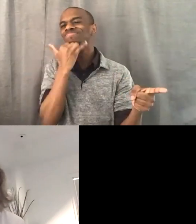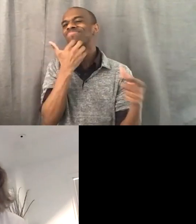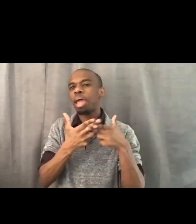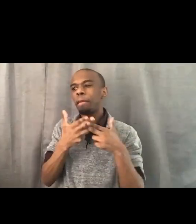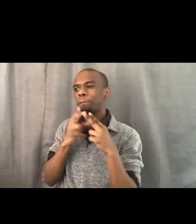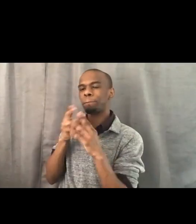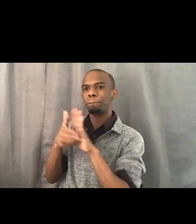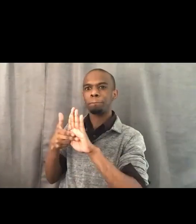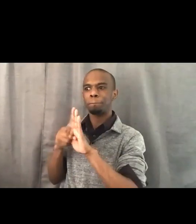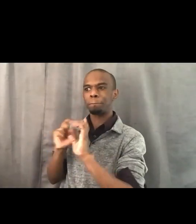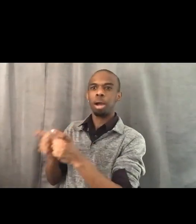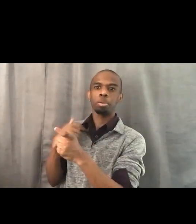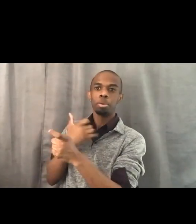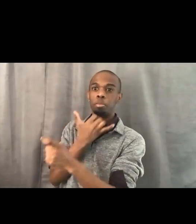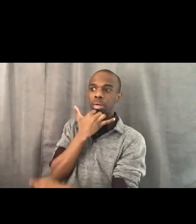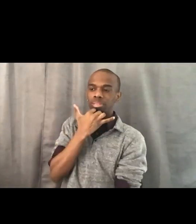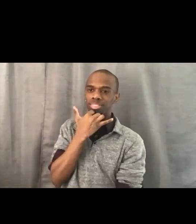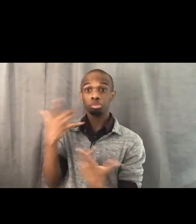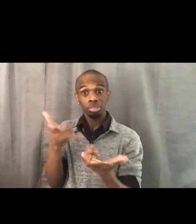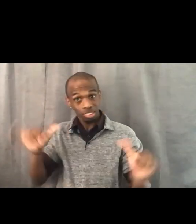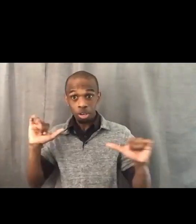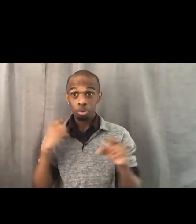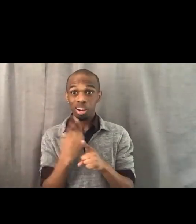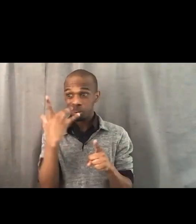Is there anyone else who wants to share a victory?